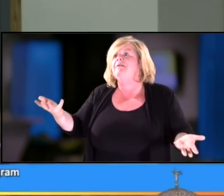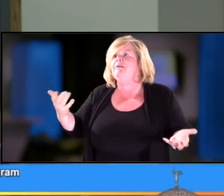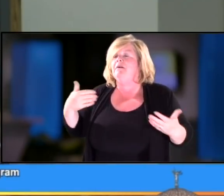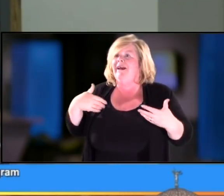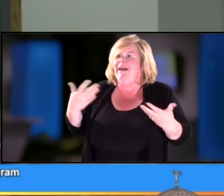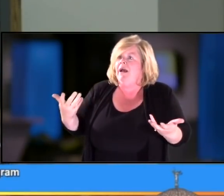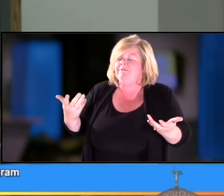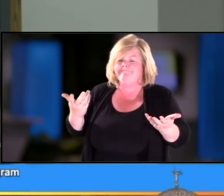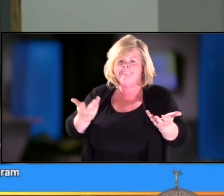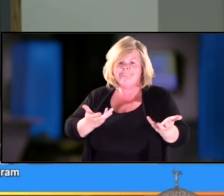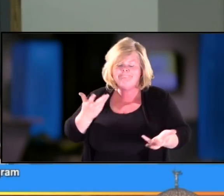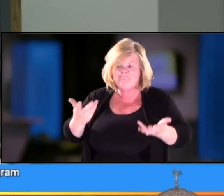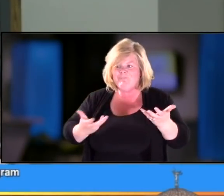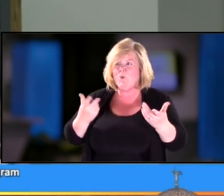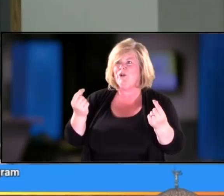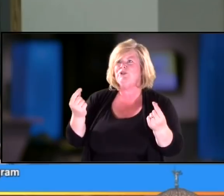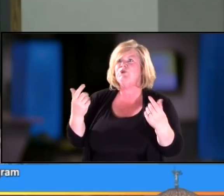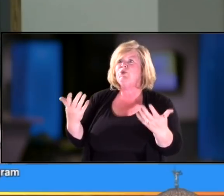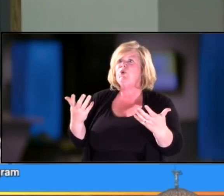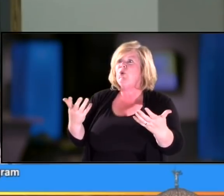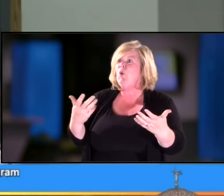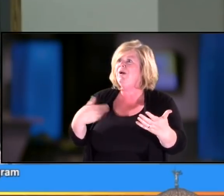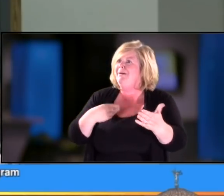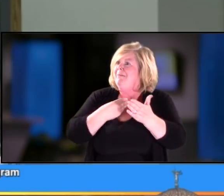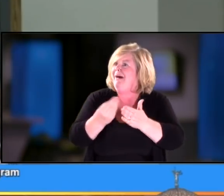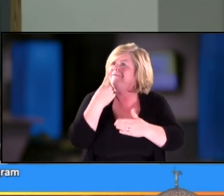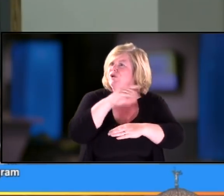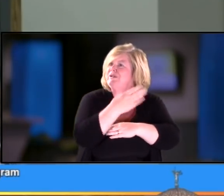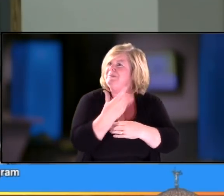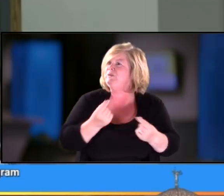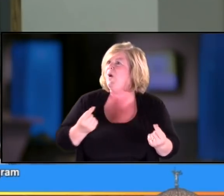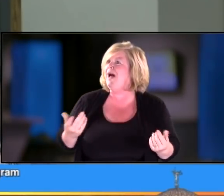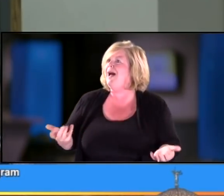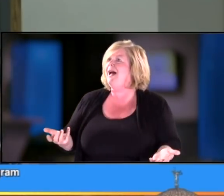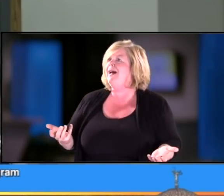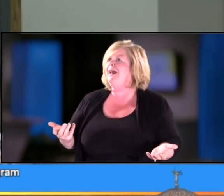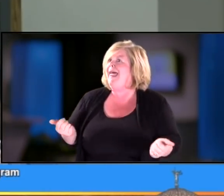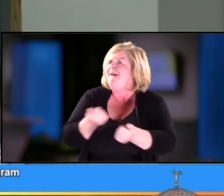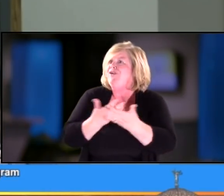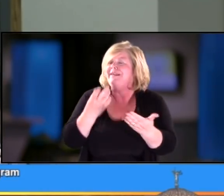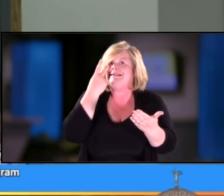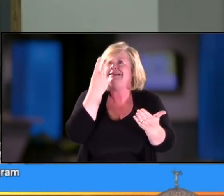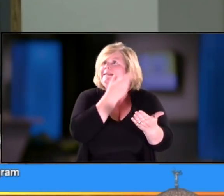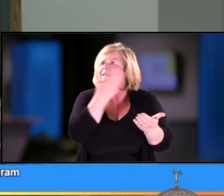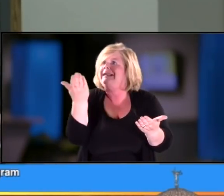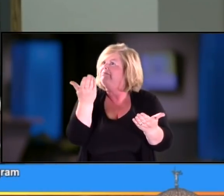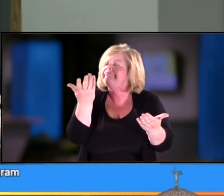'Mary Ann, what do I get Corinne for Christmas? everything needs your sight